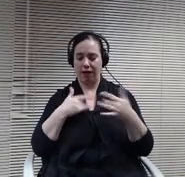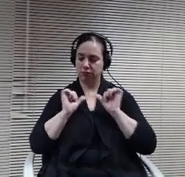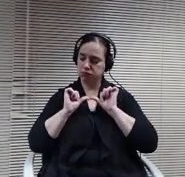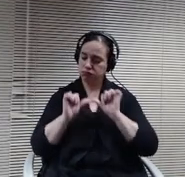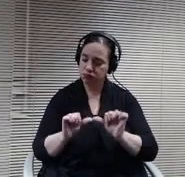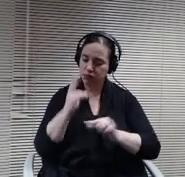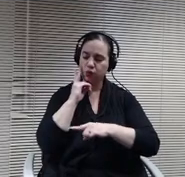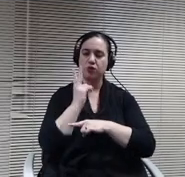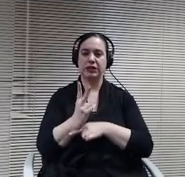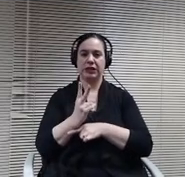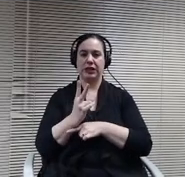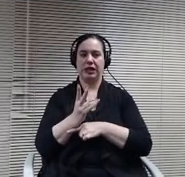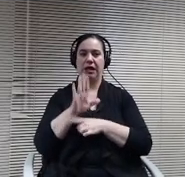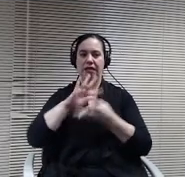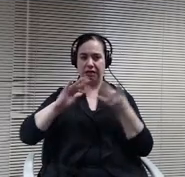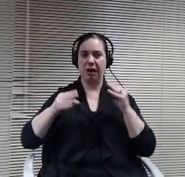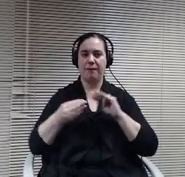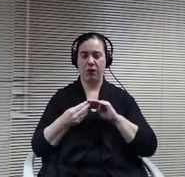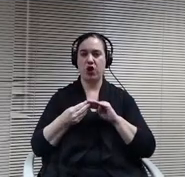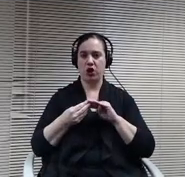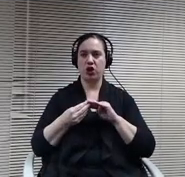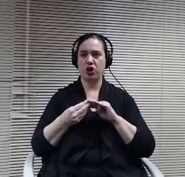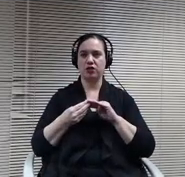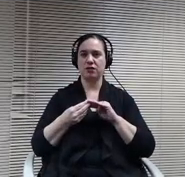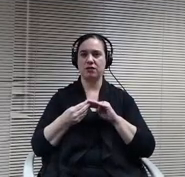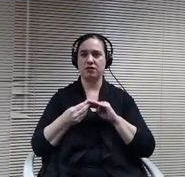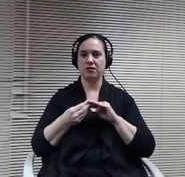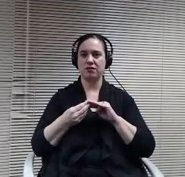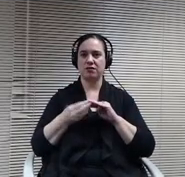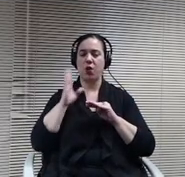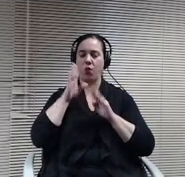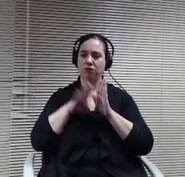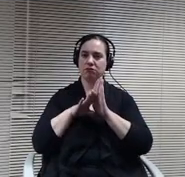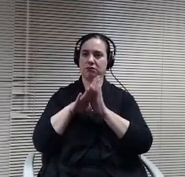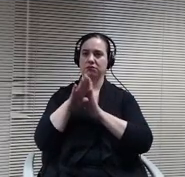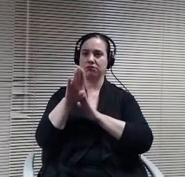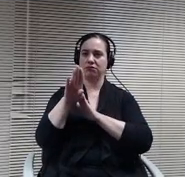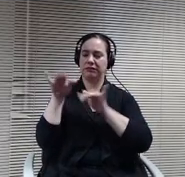projected to continue to rise and stay in that high 30 range in the future.